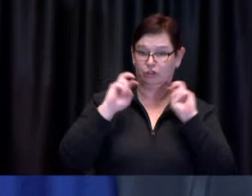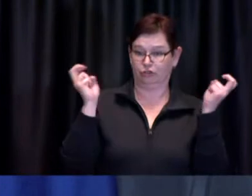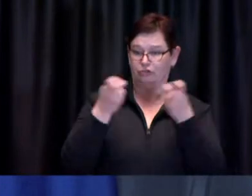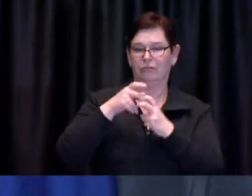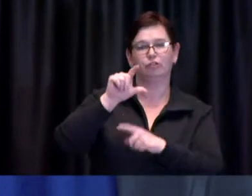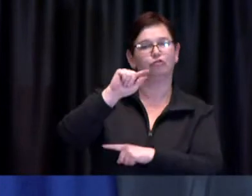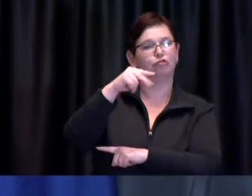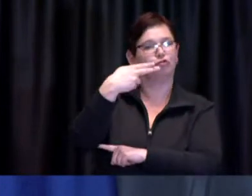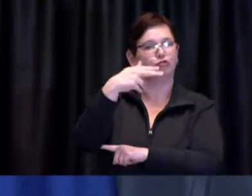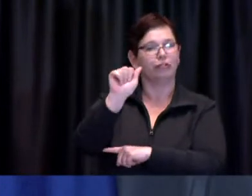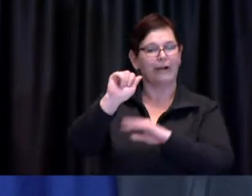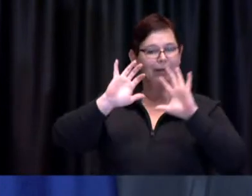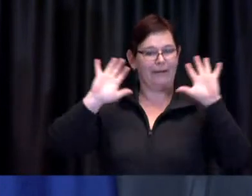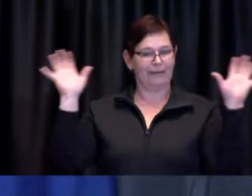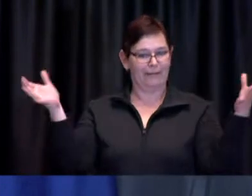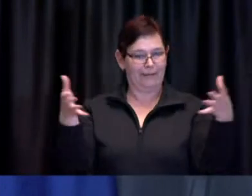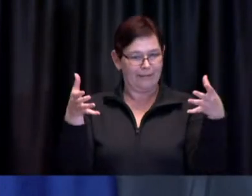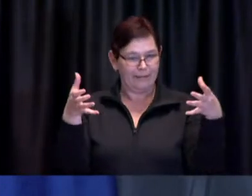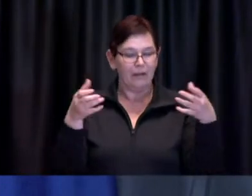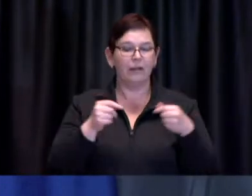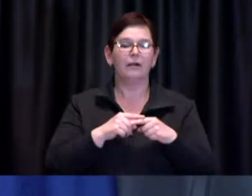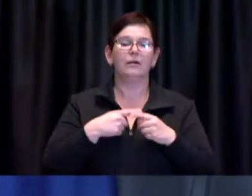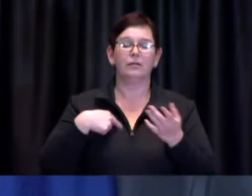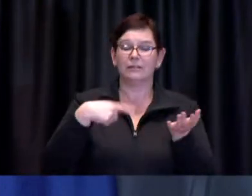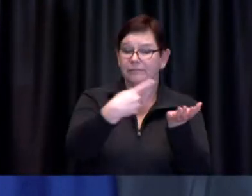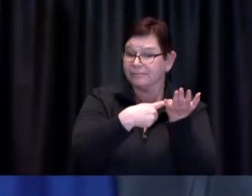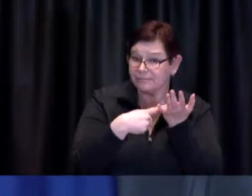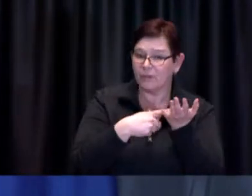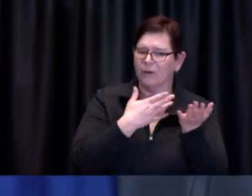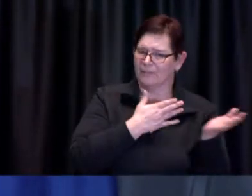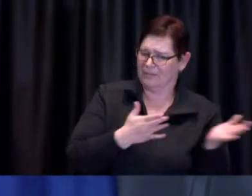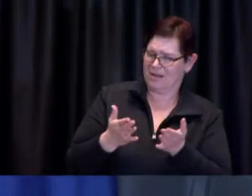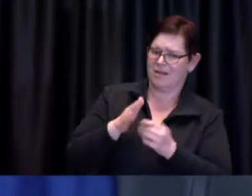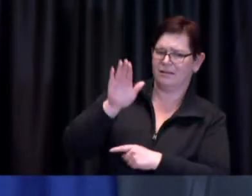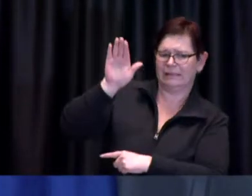one of the points and requests they made was for the province to perhaps set out